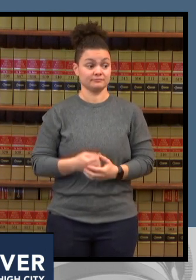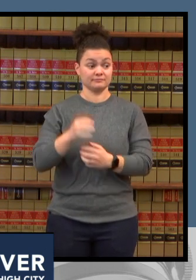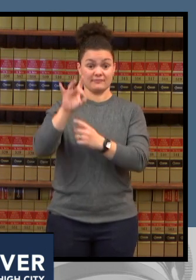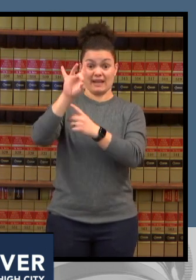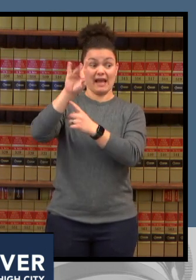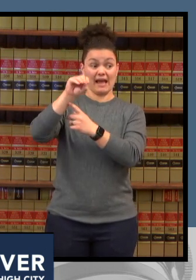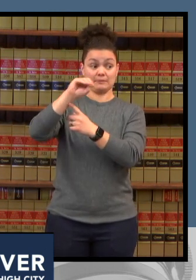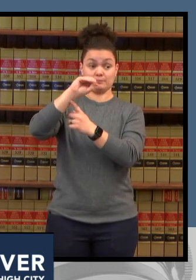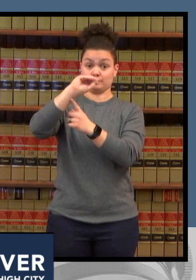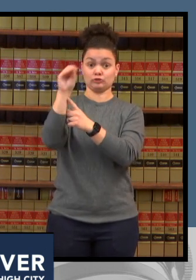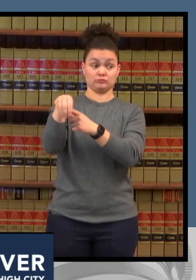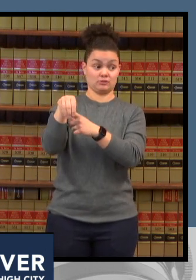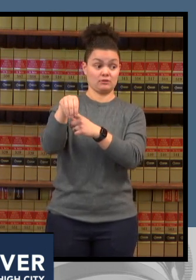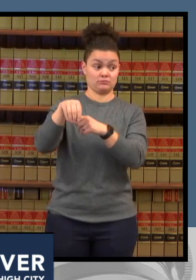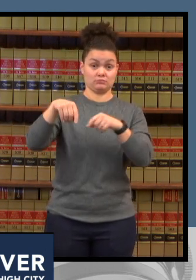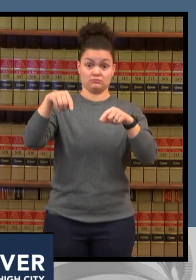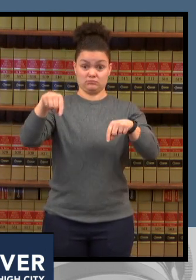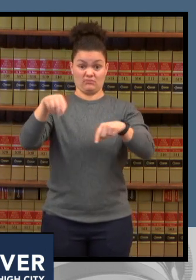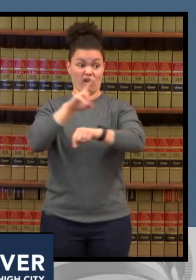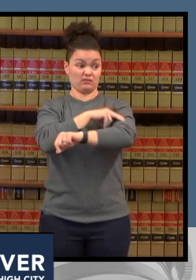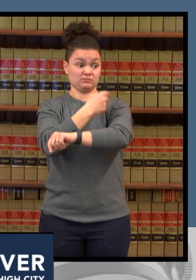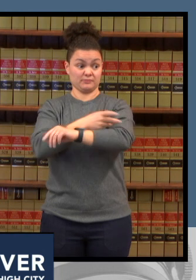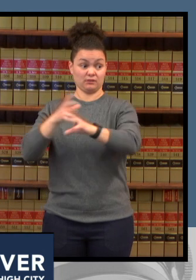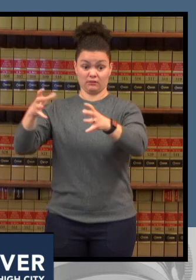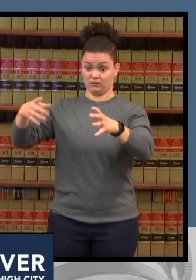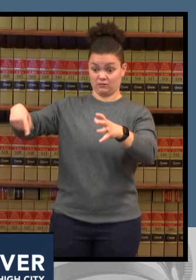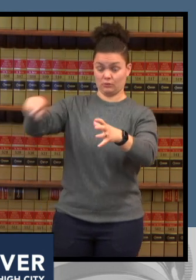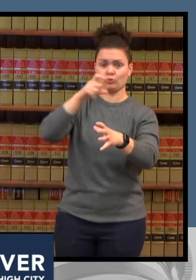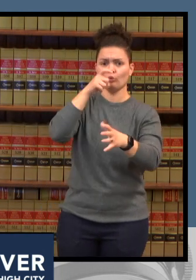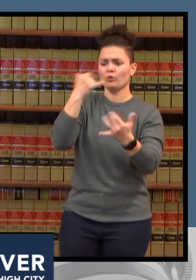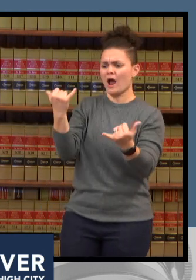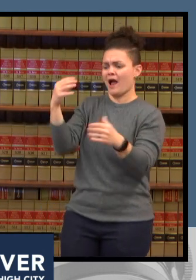by getting vaccinated keep up with your boosters comply with public health orders